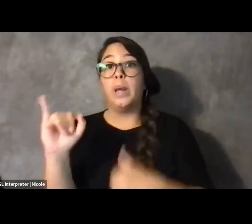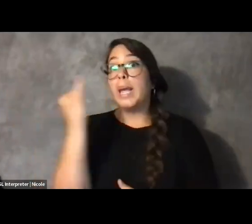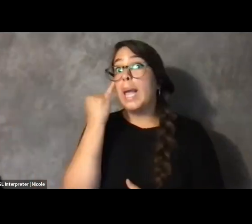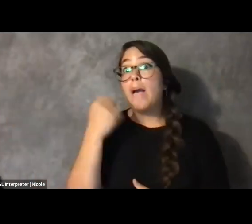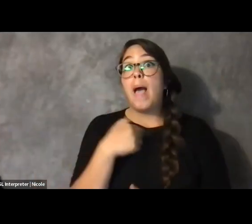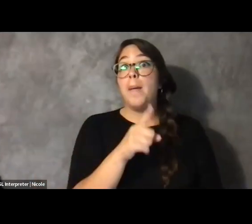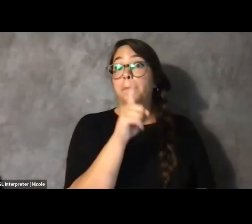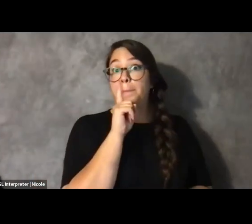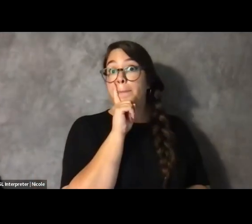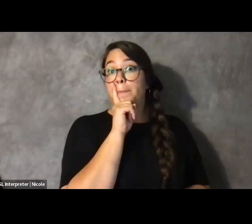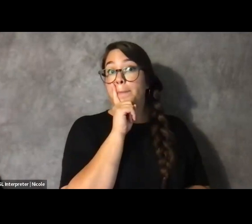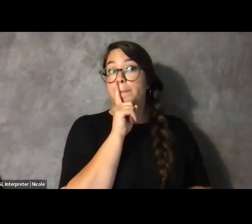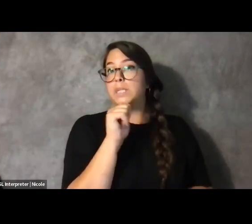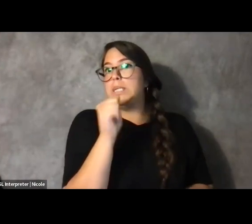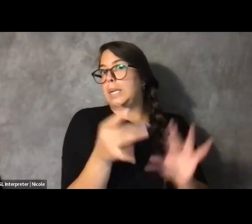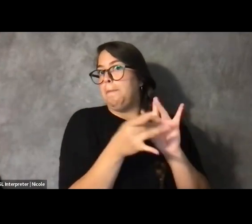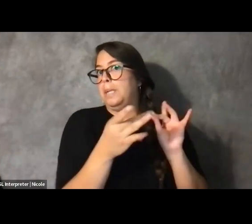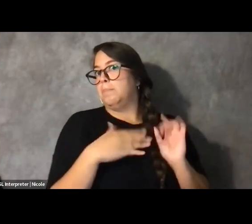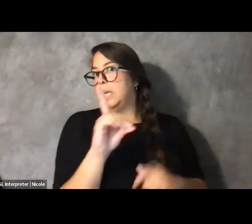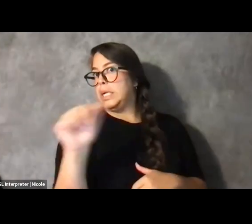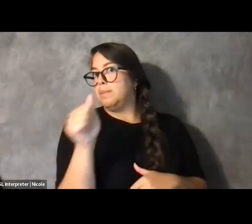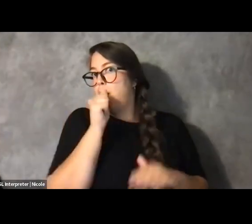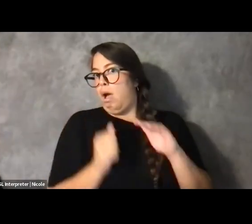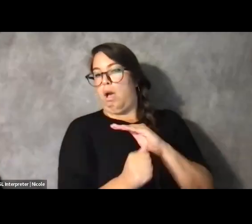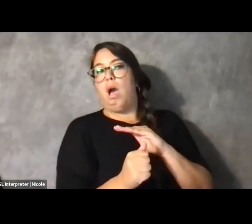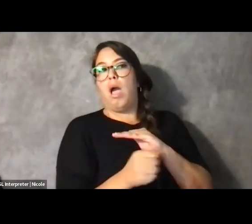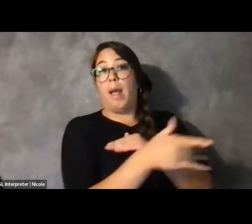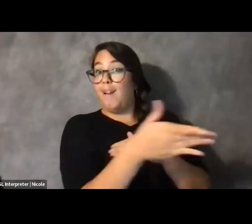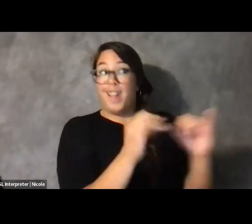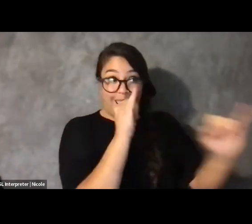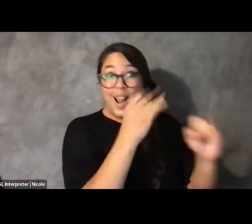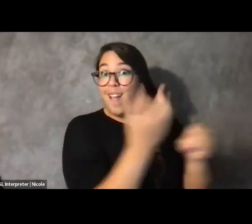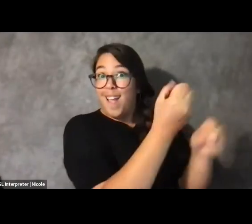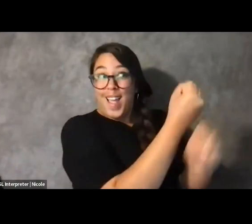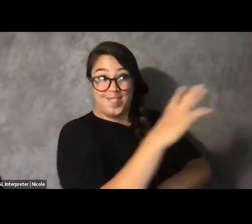and opportunities, but still, I walk into every room as a fat, black, disabled person.